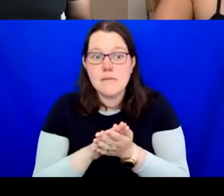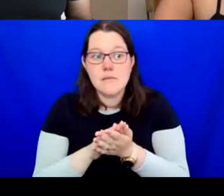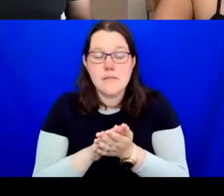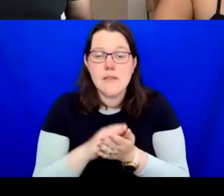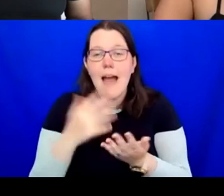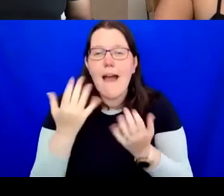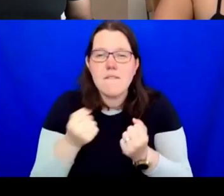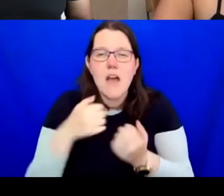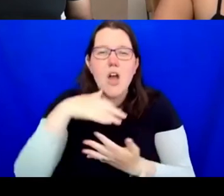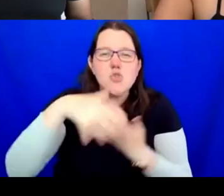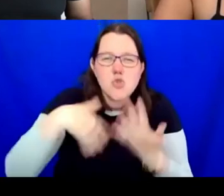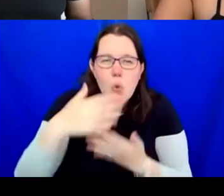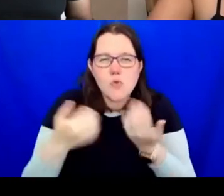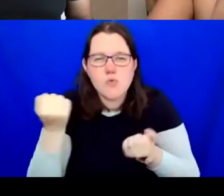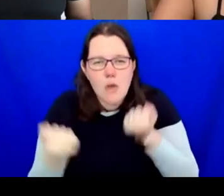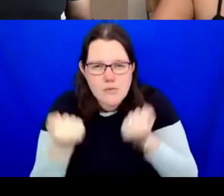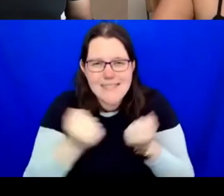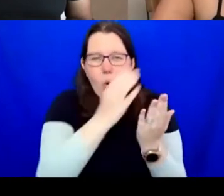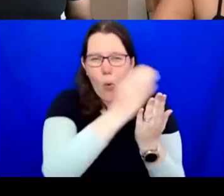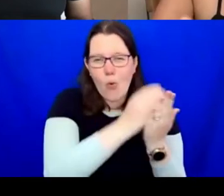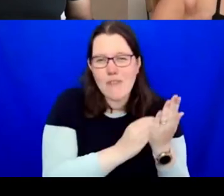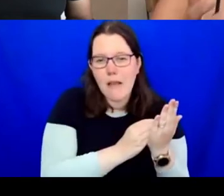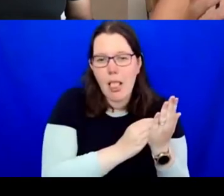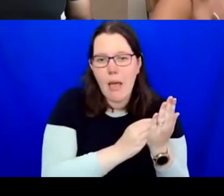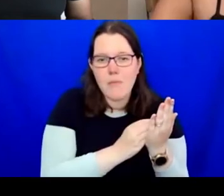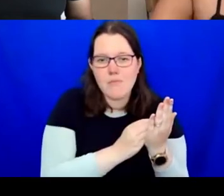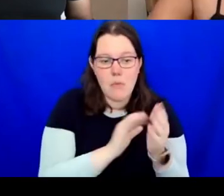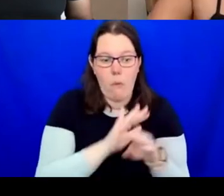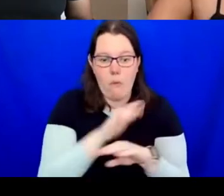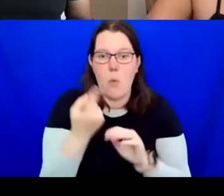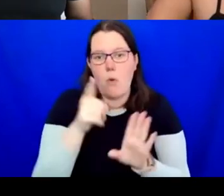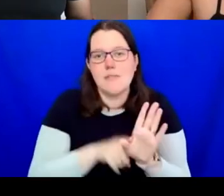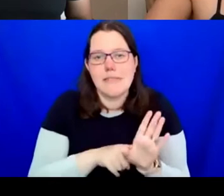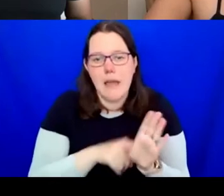a very extensive curriculum that goes over a year, but again I want to remind everyone that